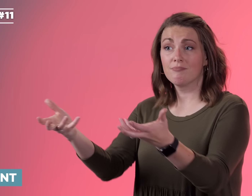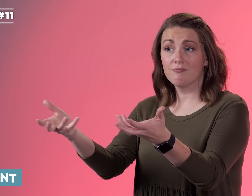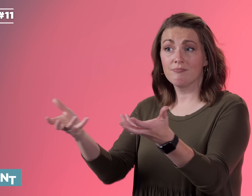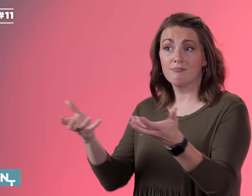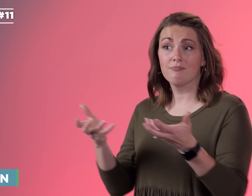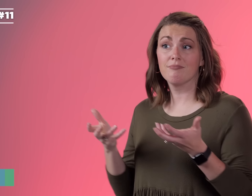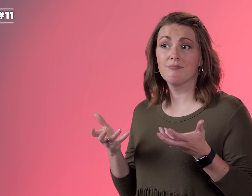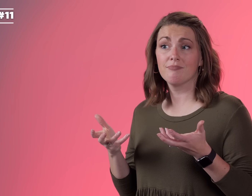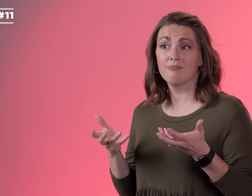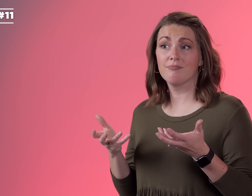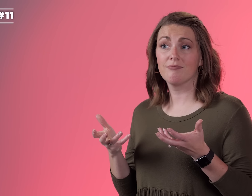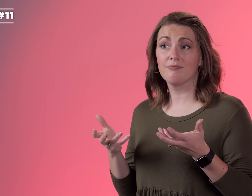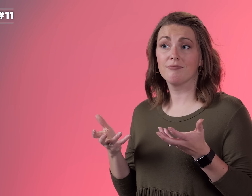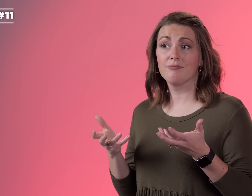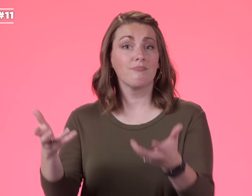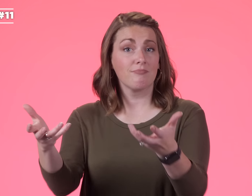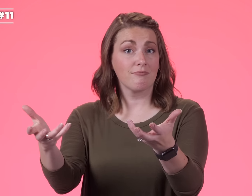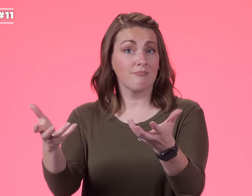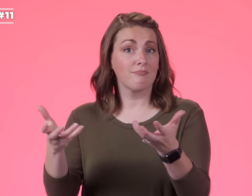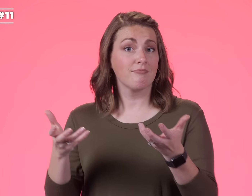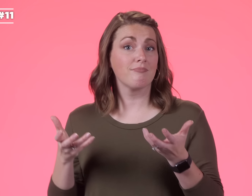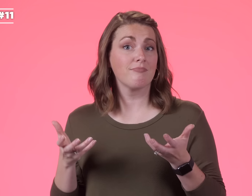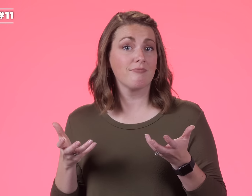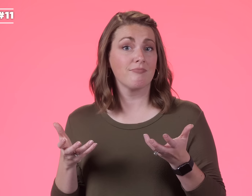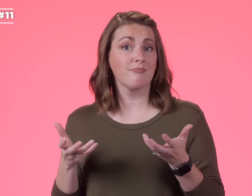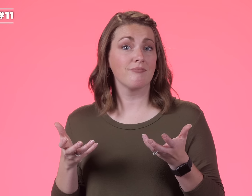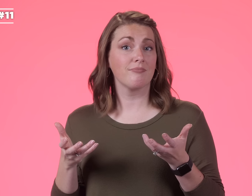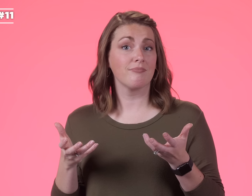You have bent five hands bringing it in towards yourself.